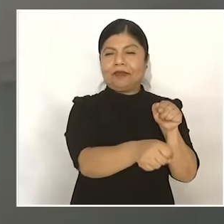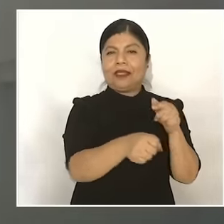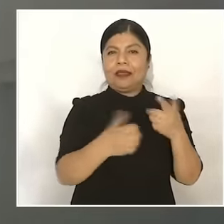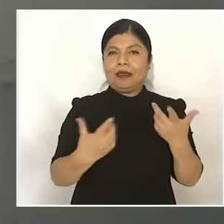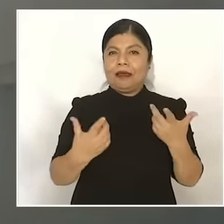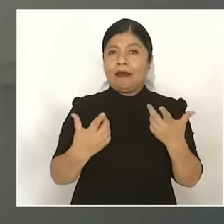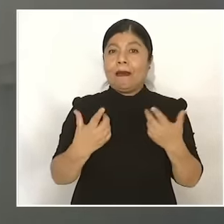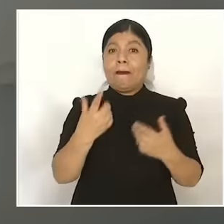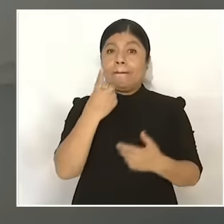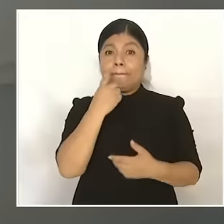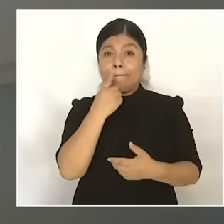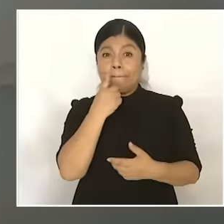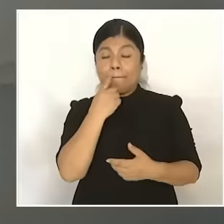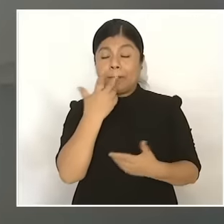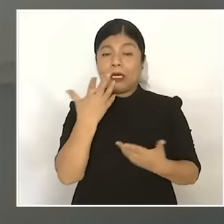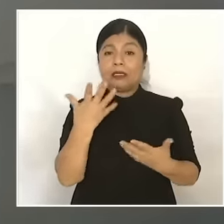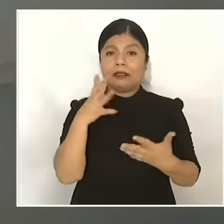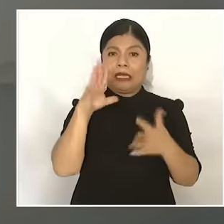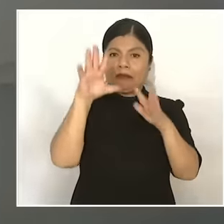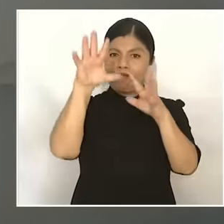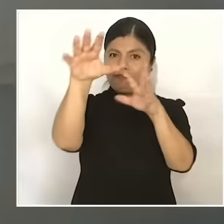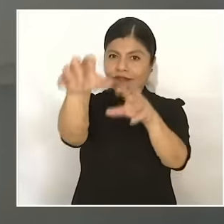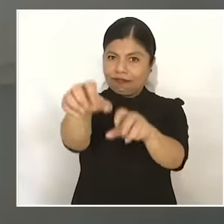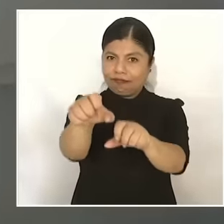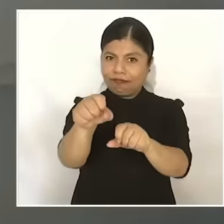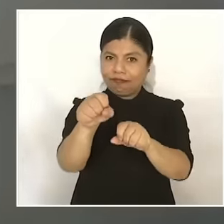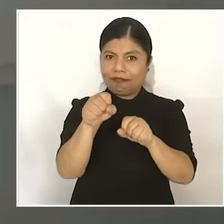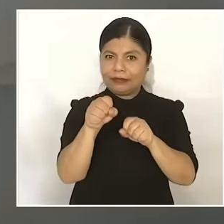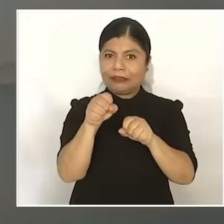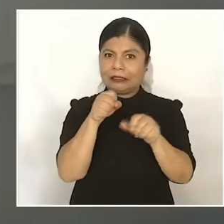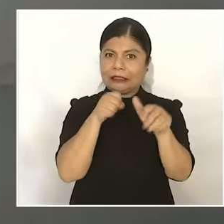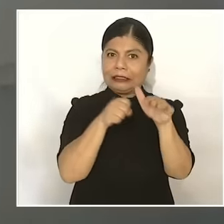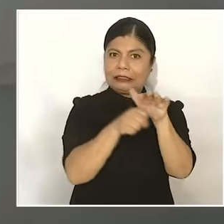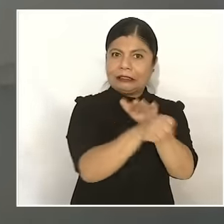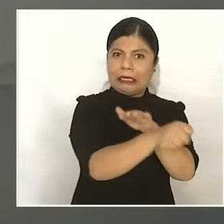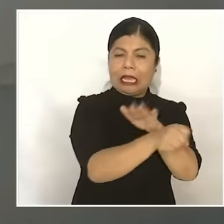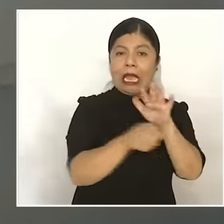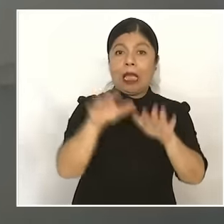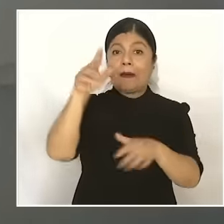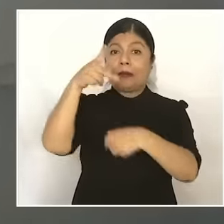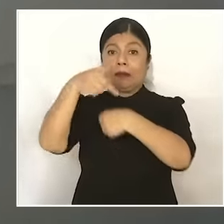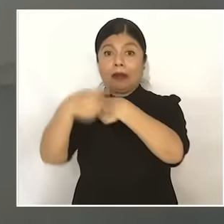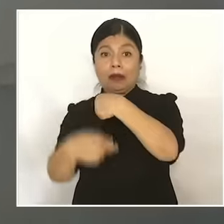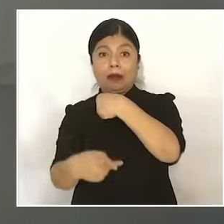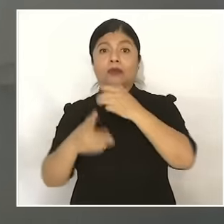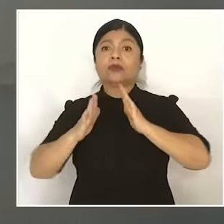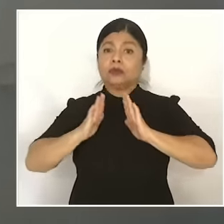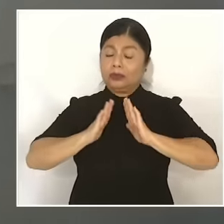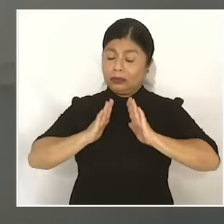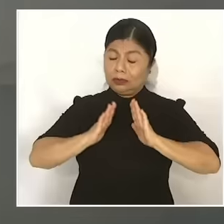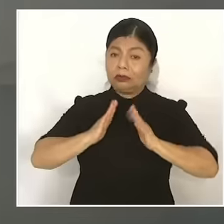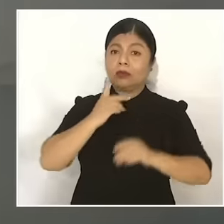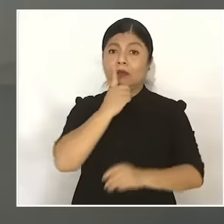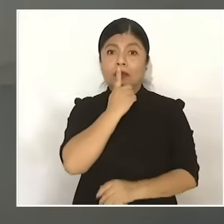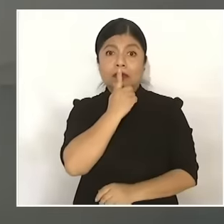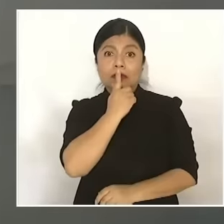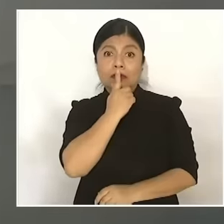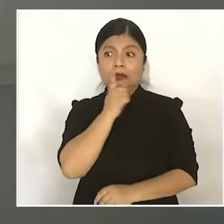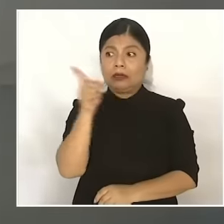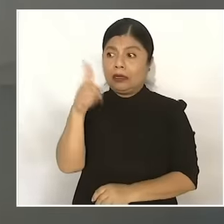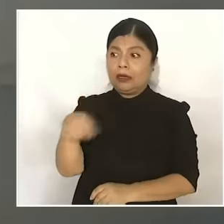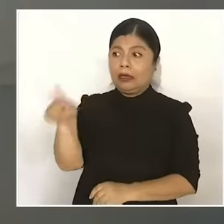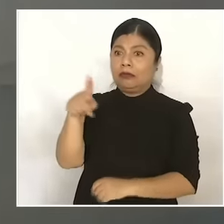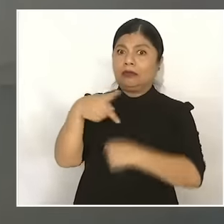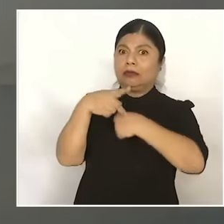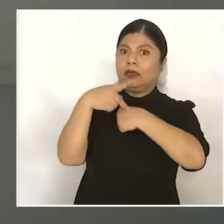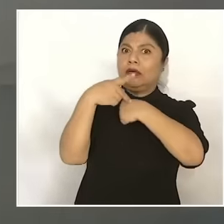The lives of police, sailors, and soldiers are at risk. They are